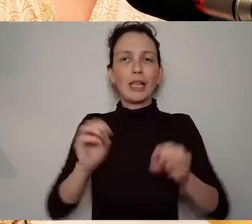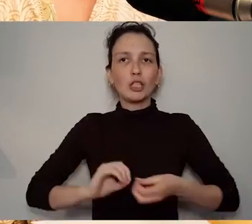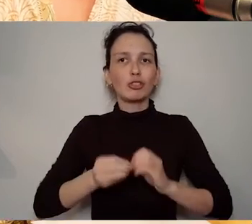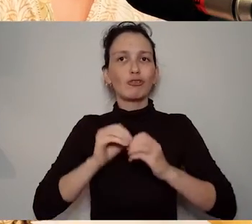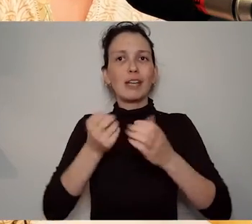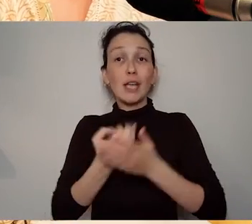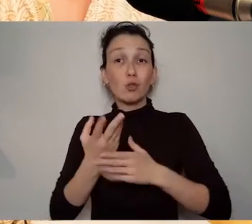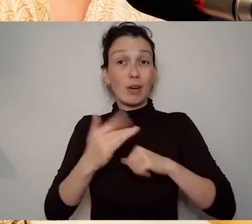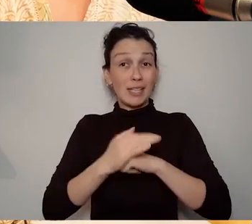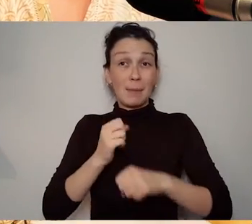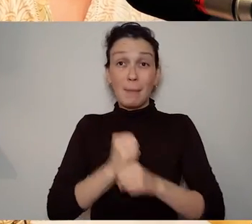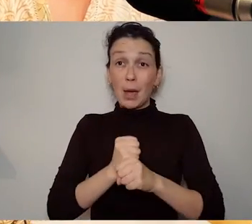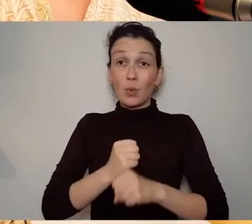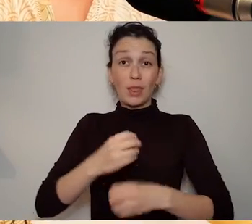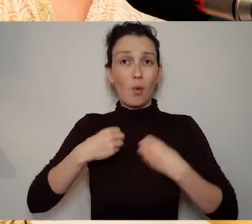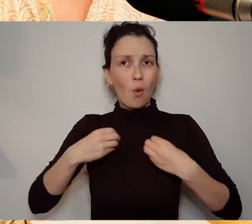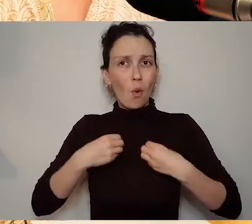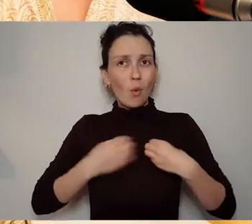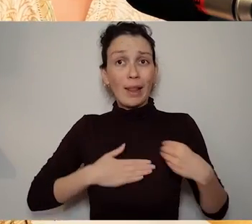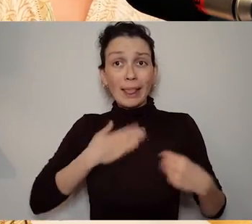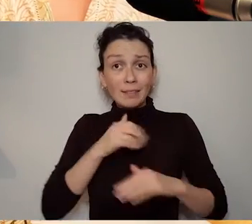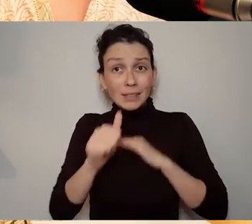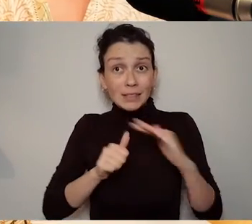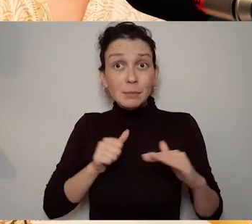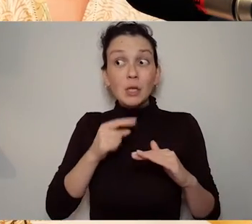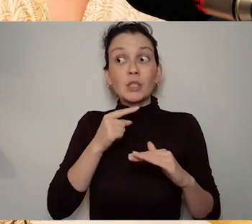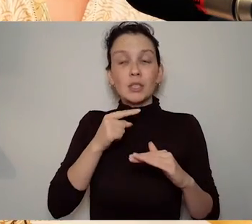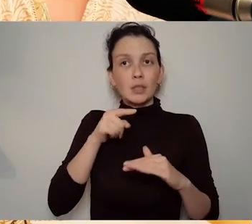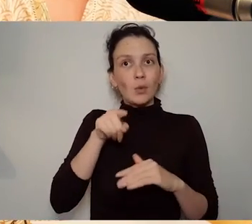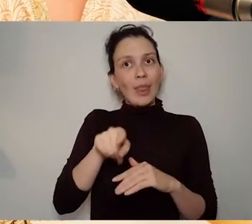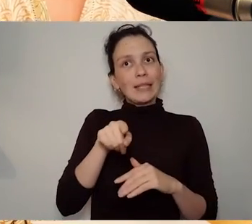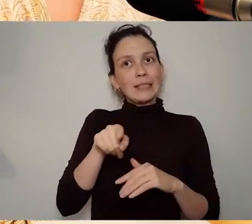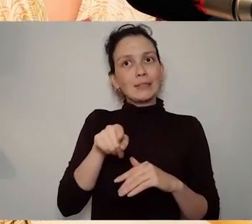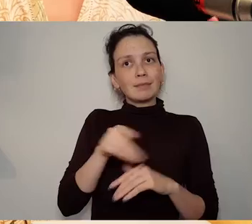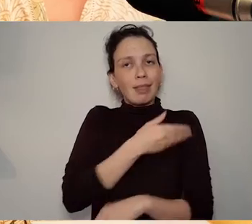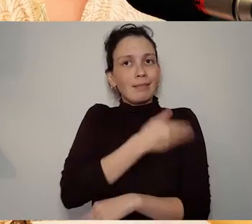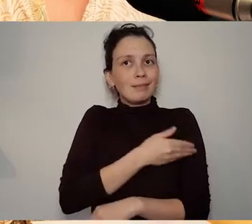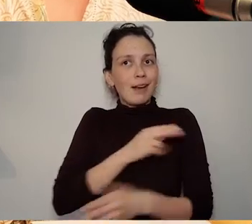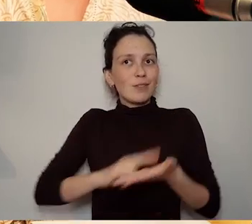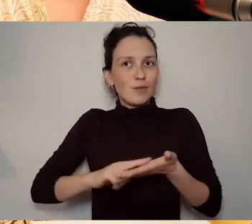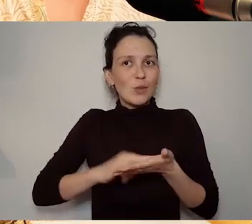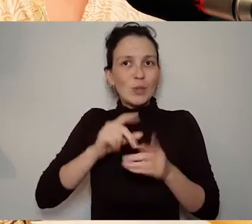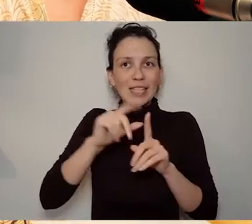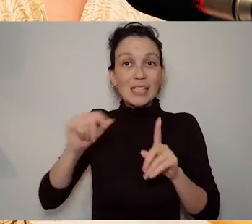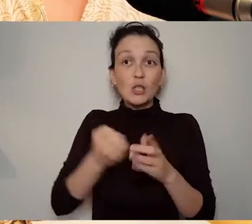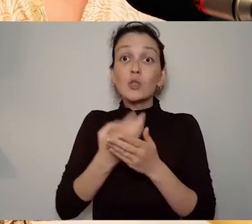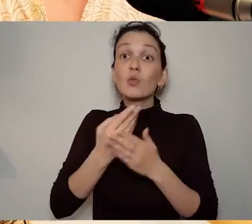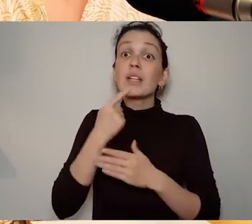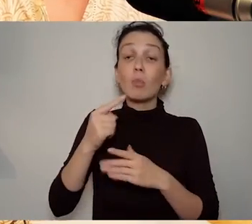making digital stories too and last summer I made a story map it was called this story mapping